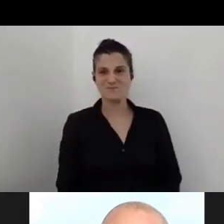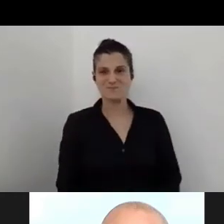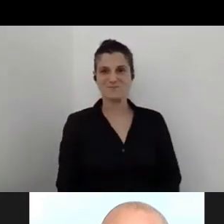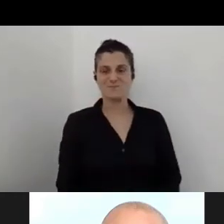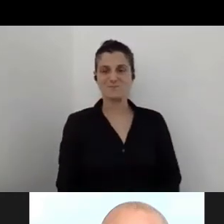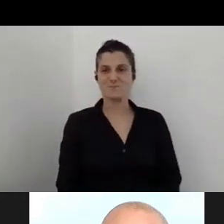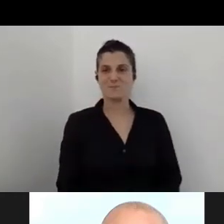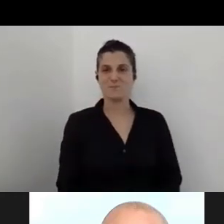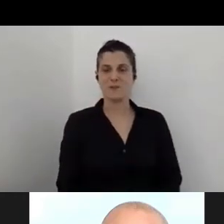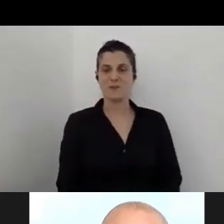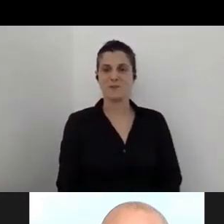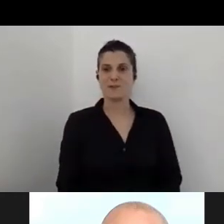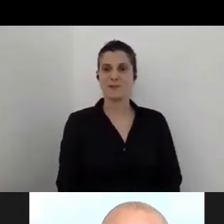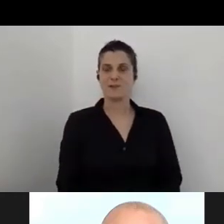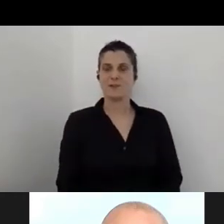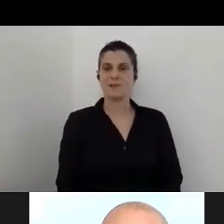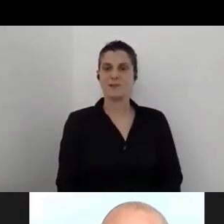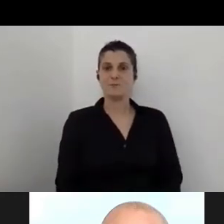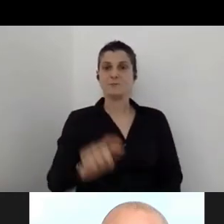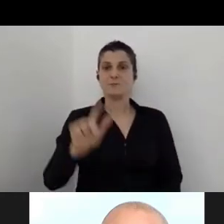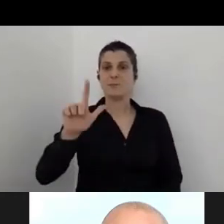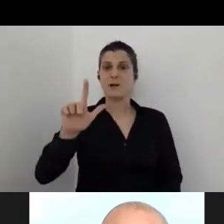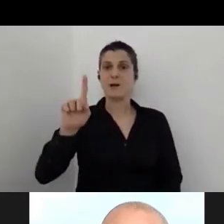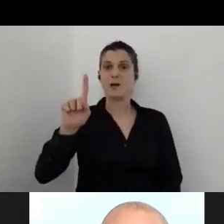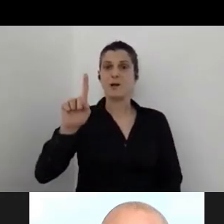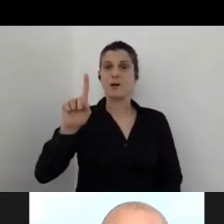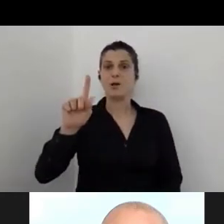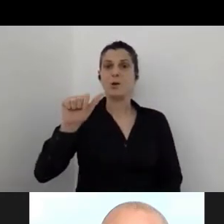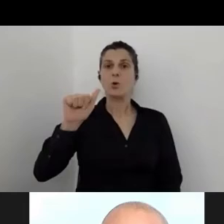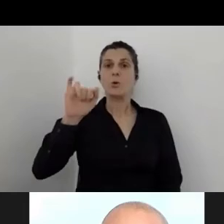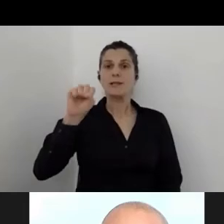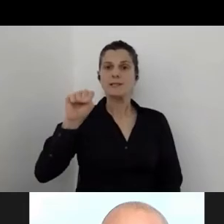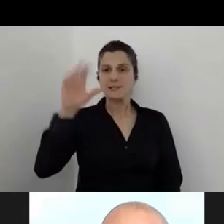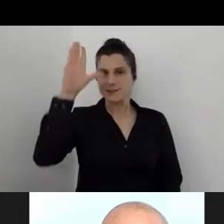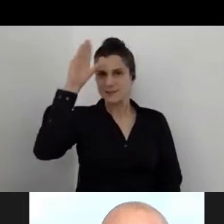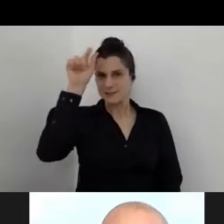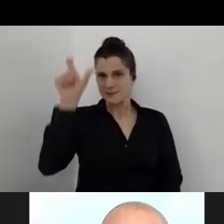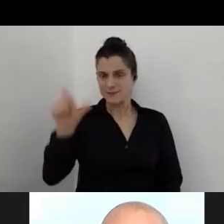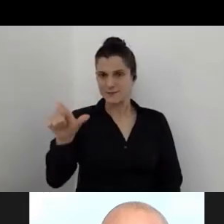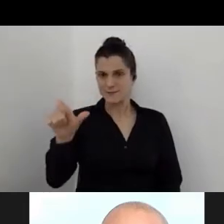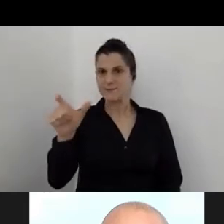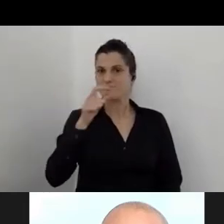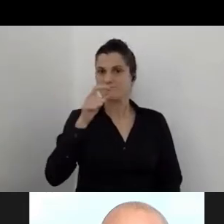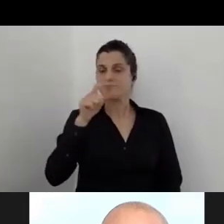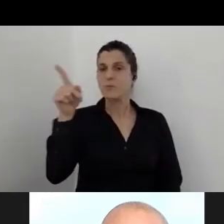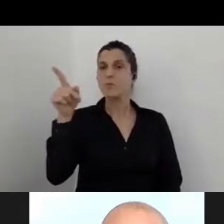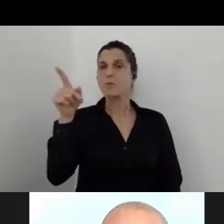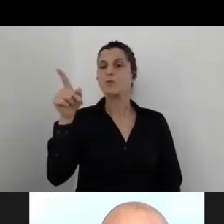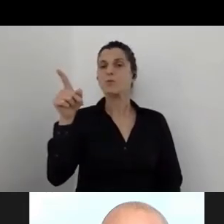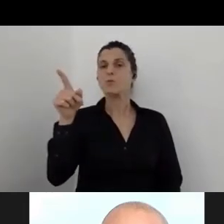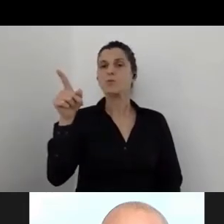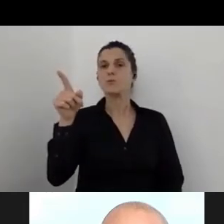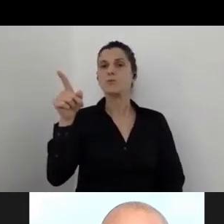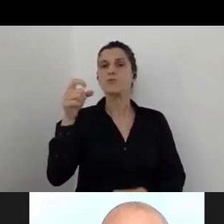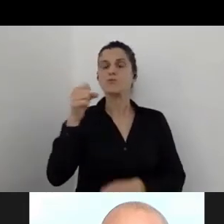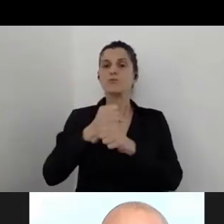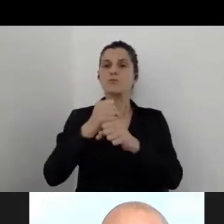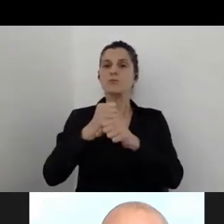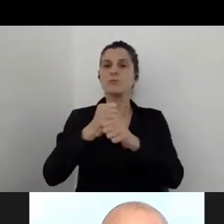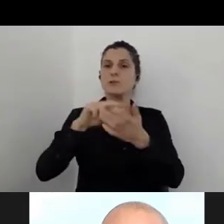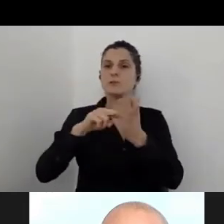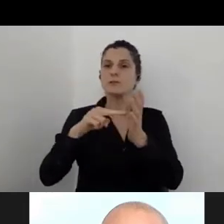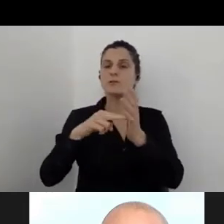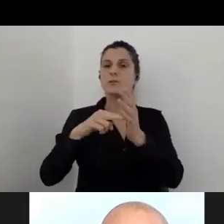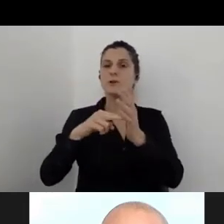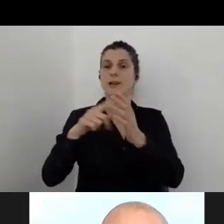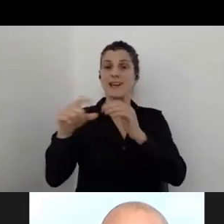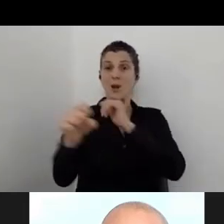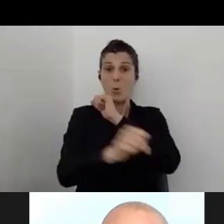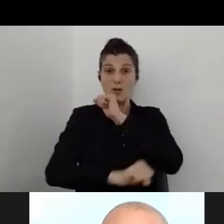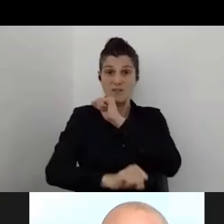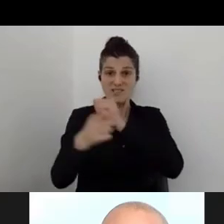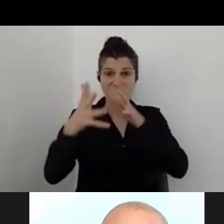Luis made an accessibility plan to make a very big university accessible in Brazil,